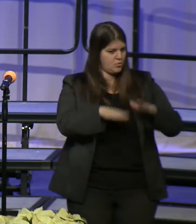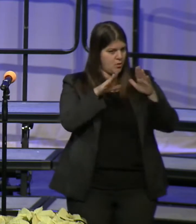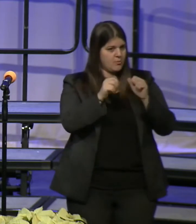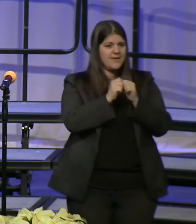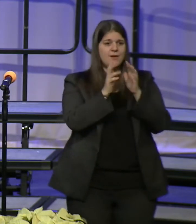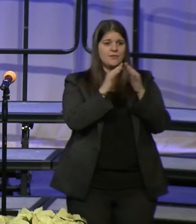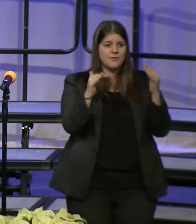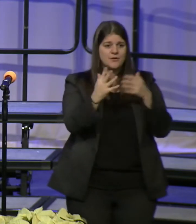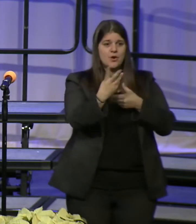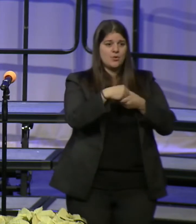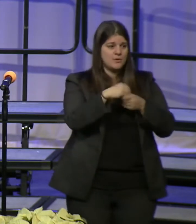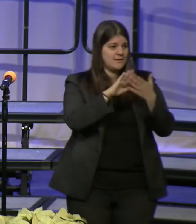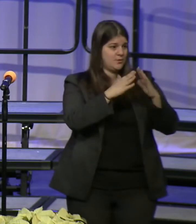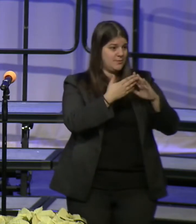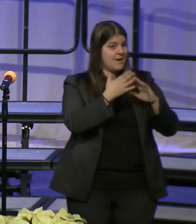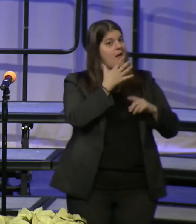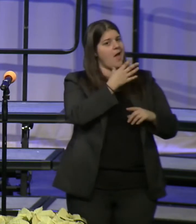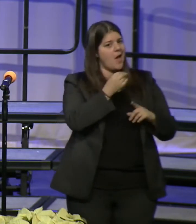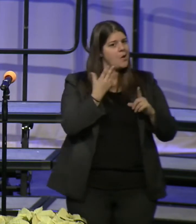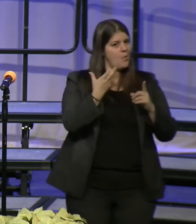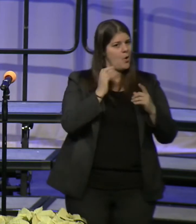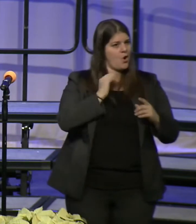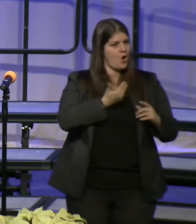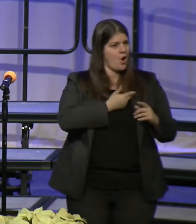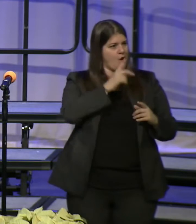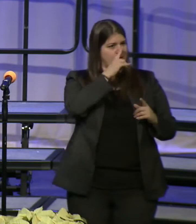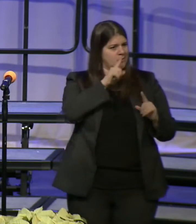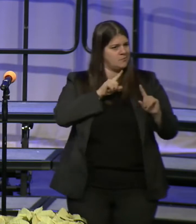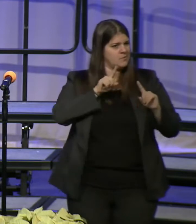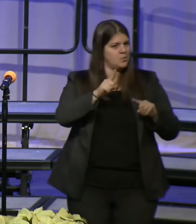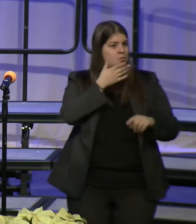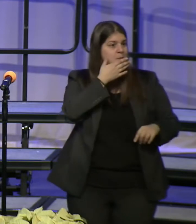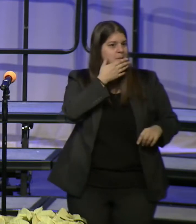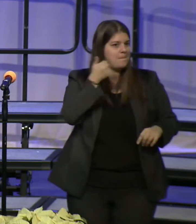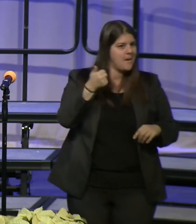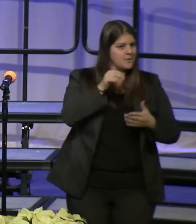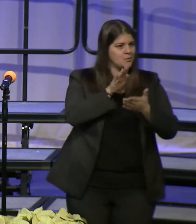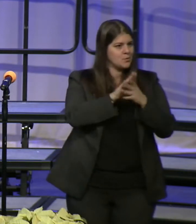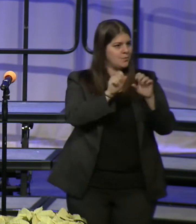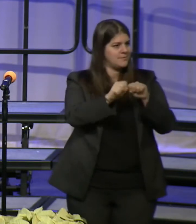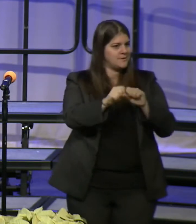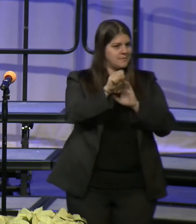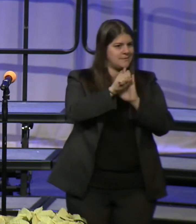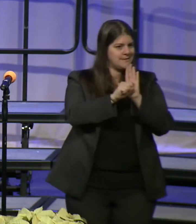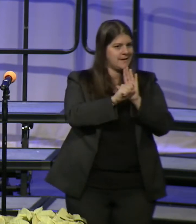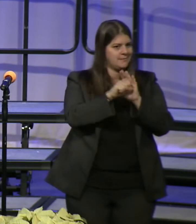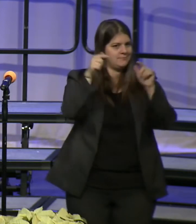children to attend the best school system in the state. Our girls graduated from Talbot Springs